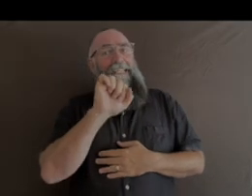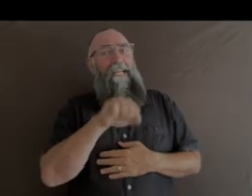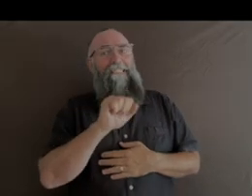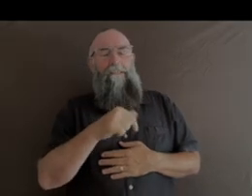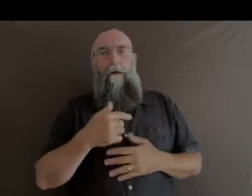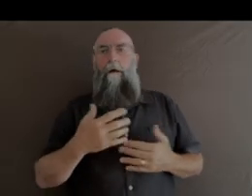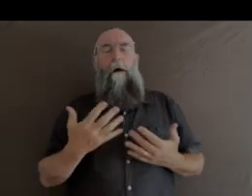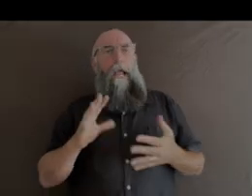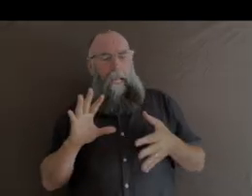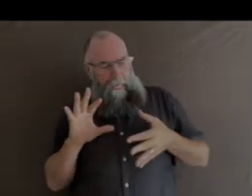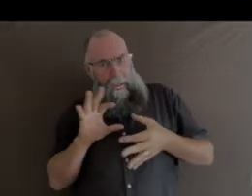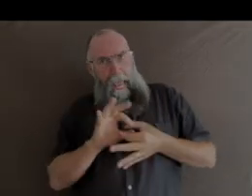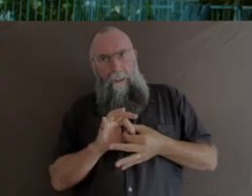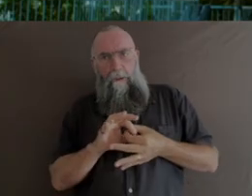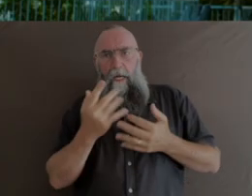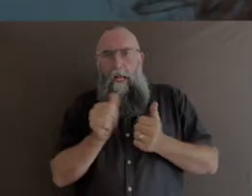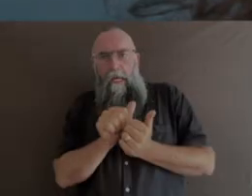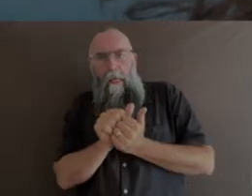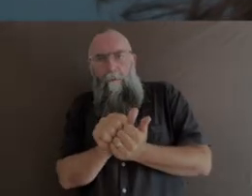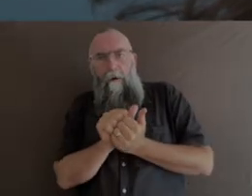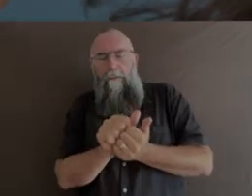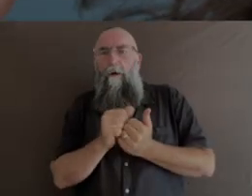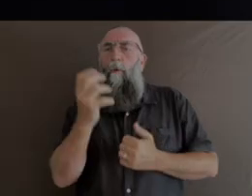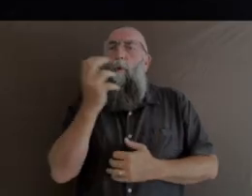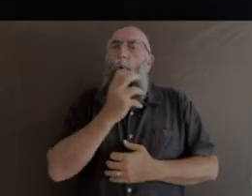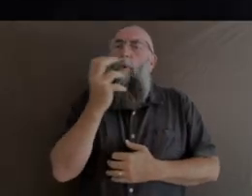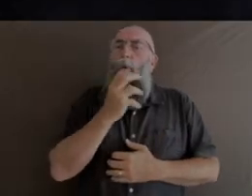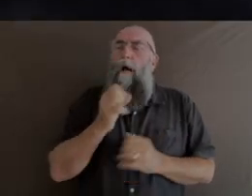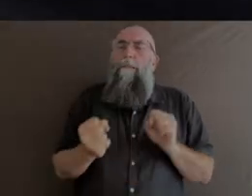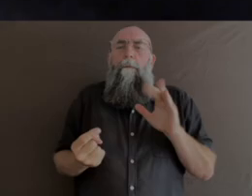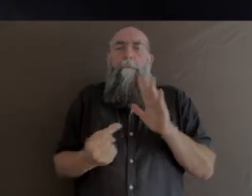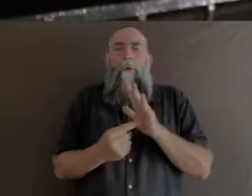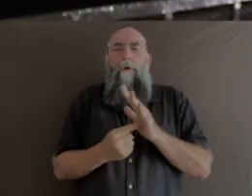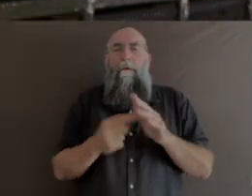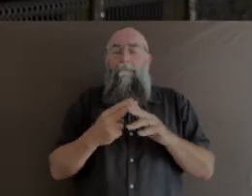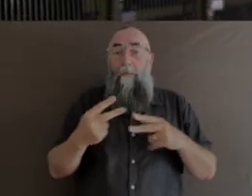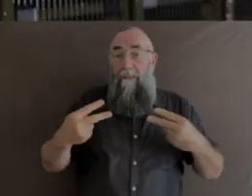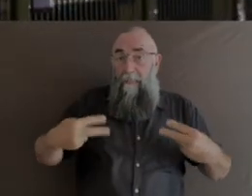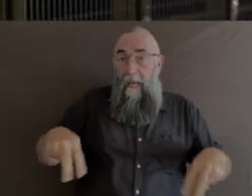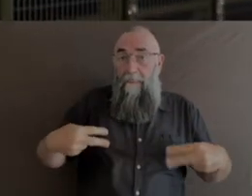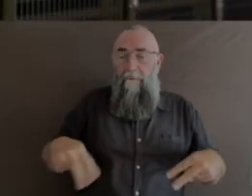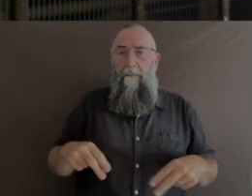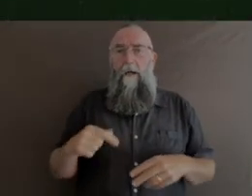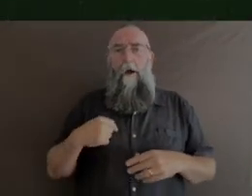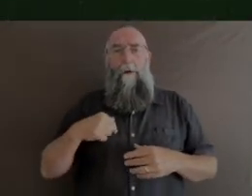Not just within the dance discipline, but with composers and designers and lighting designers.